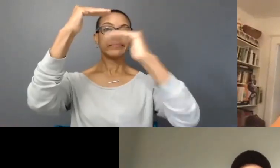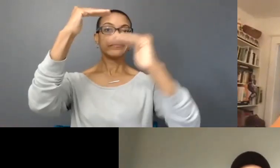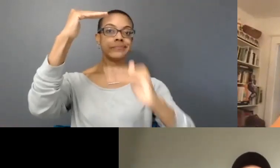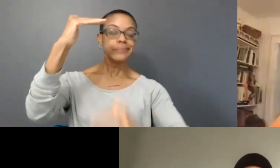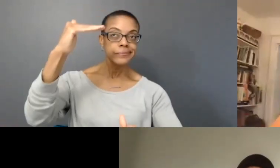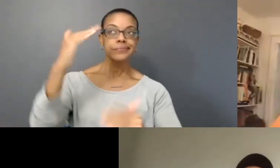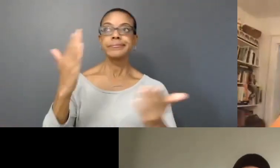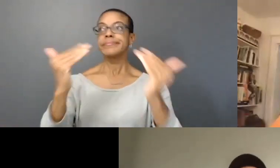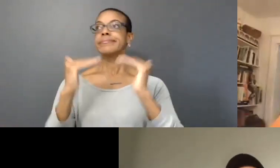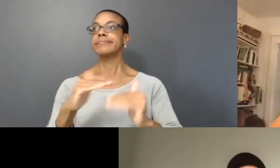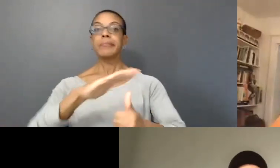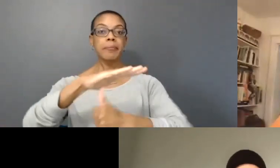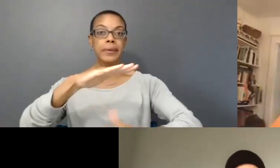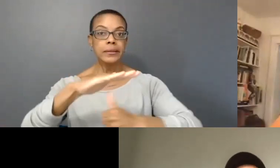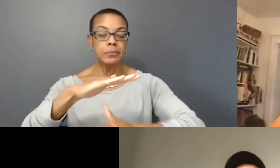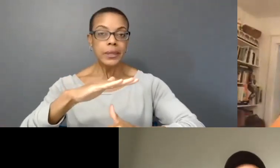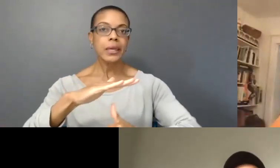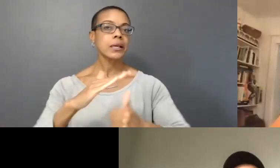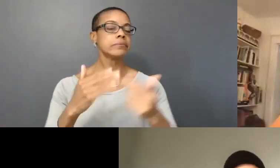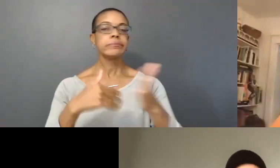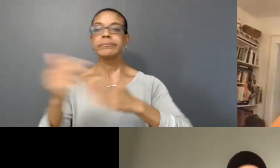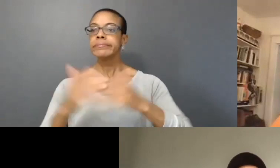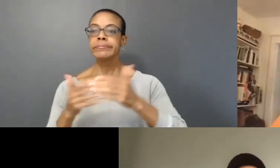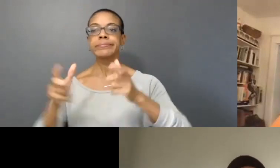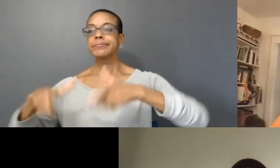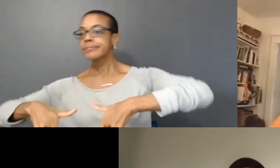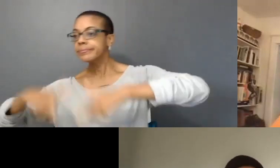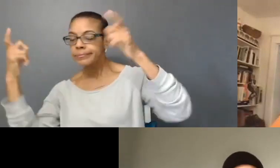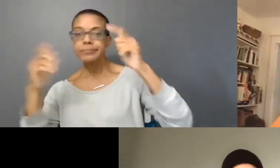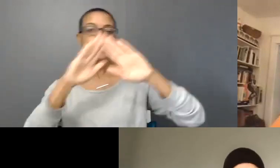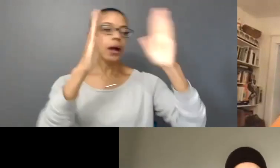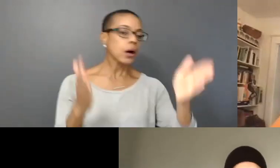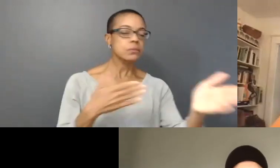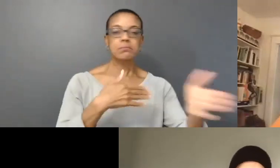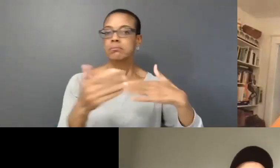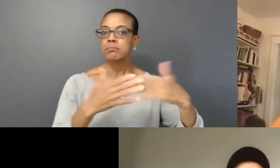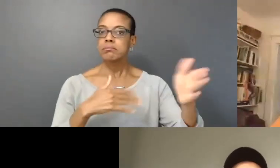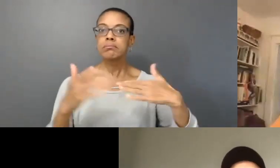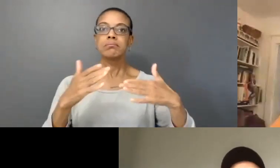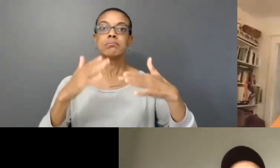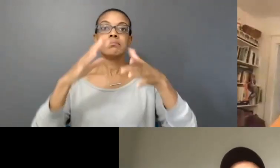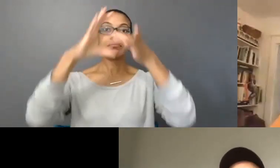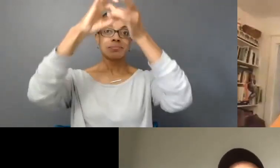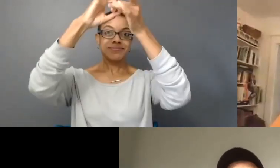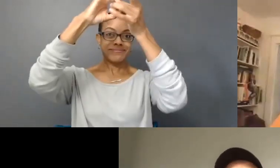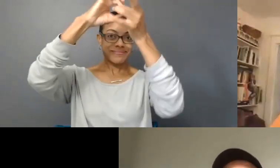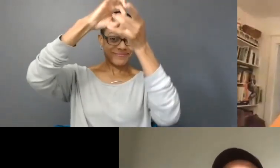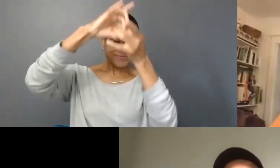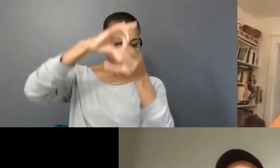and that whatever structure we're in ends up connecting us to the underground, to the floor, to the earth.